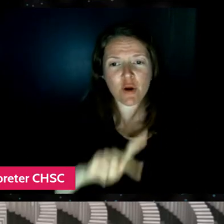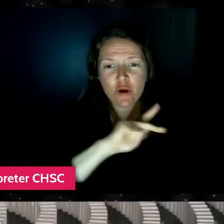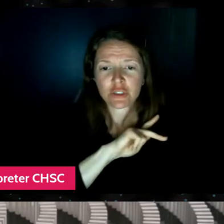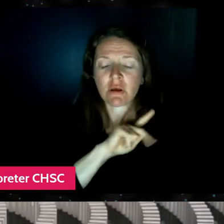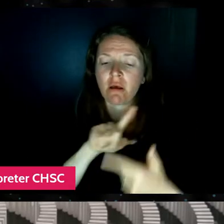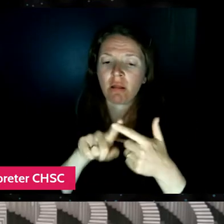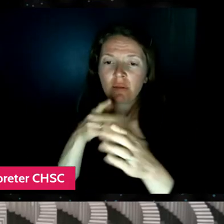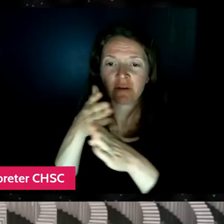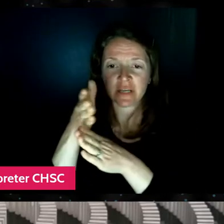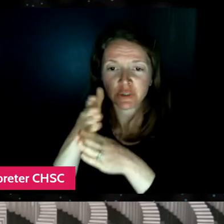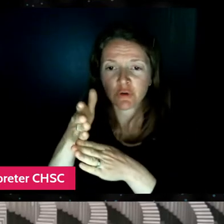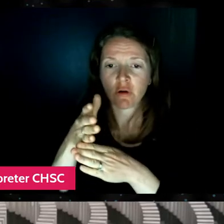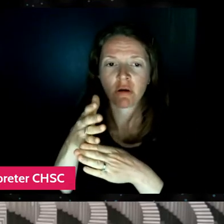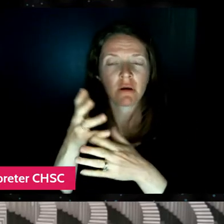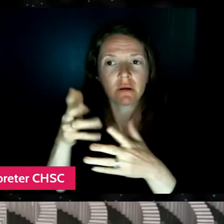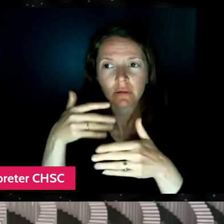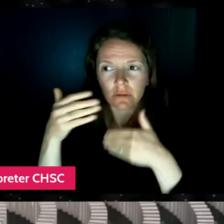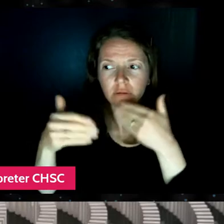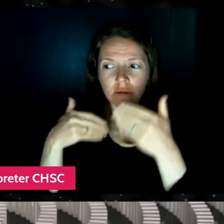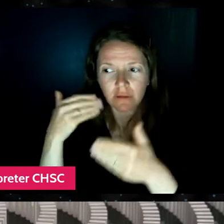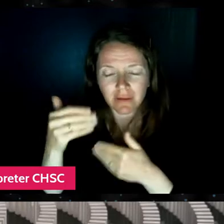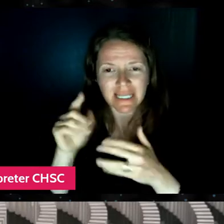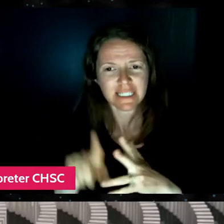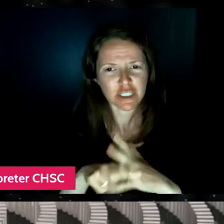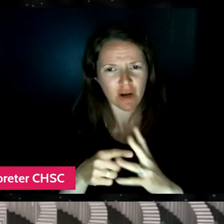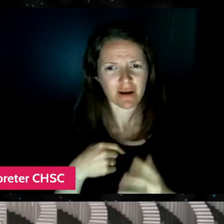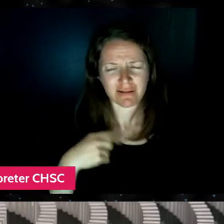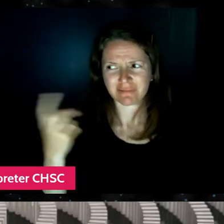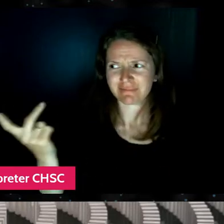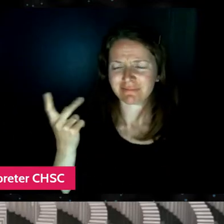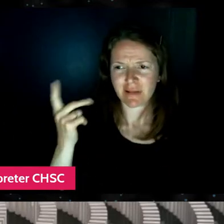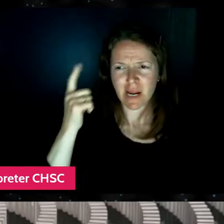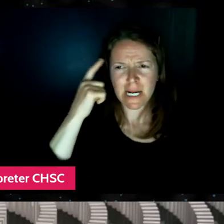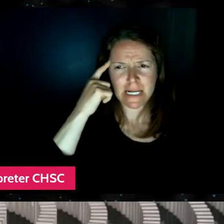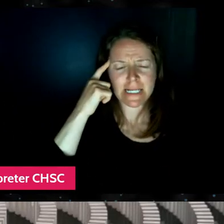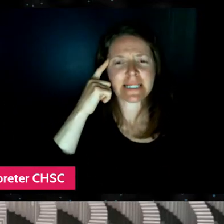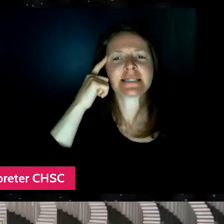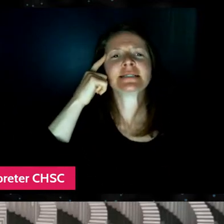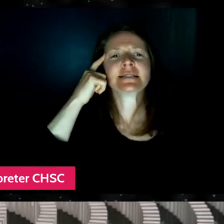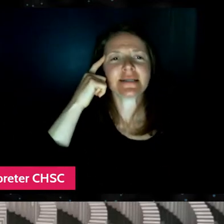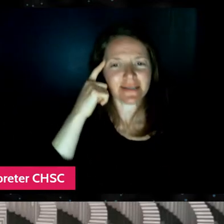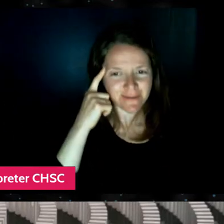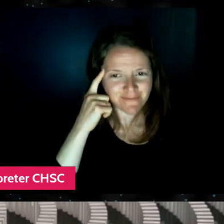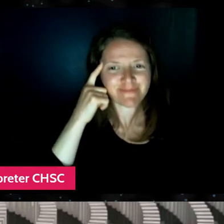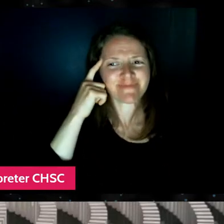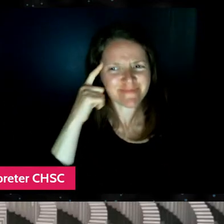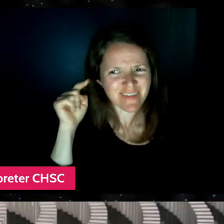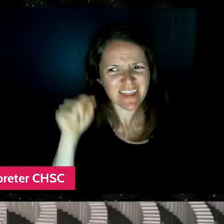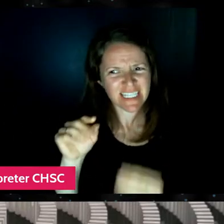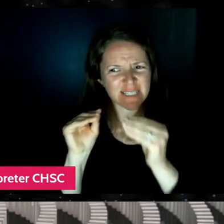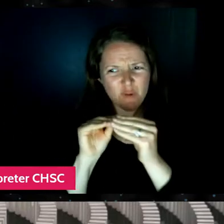And it started, I think, to dawn on both of us that it was a little bit of a story of, of a young woman